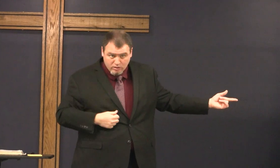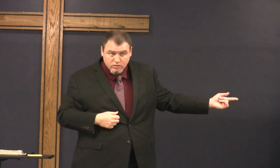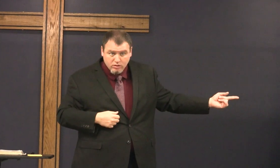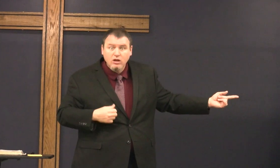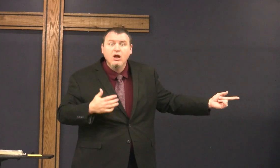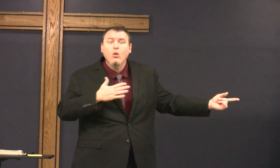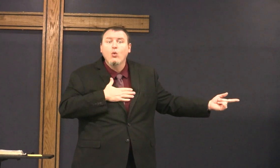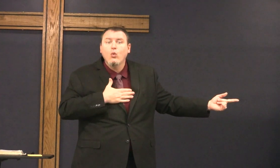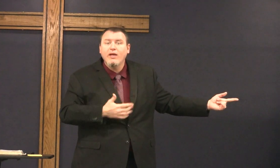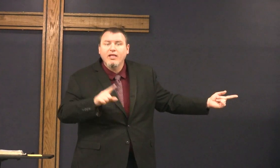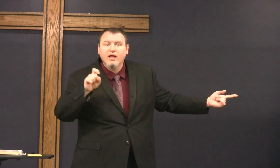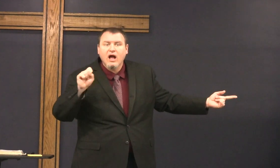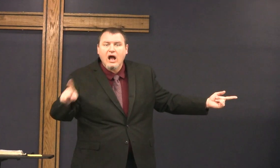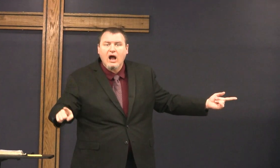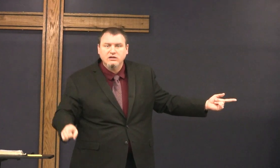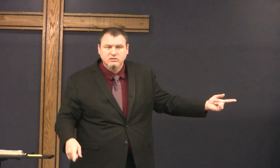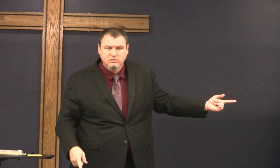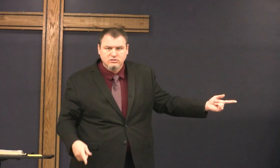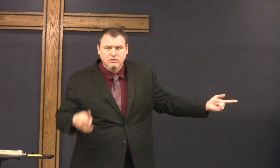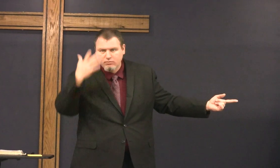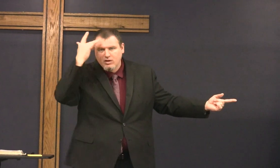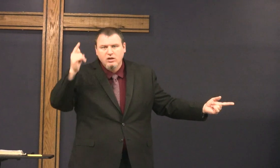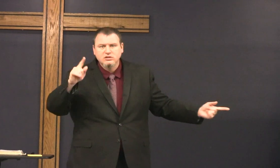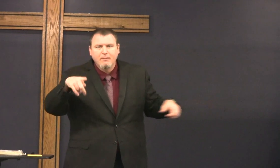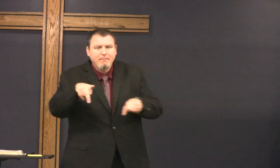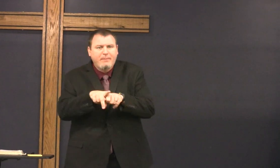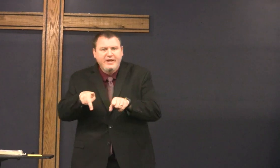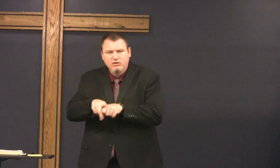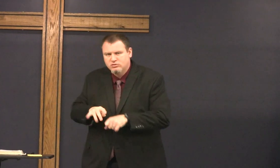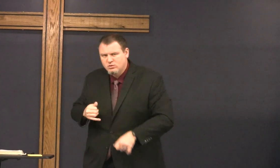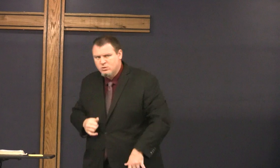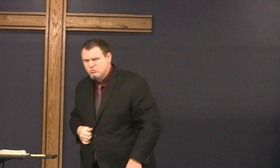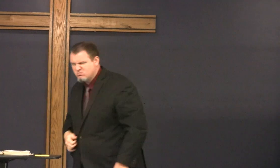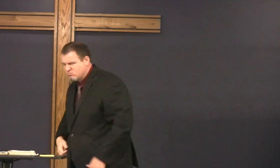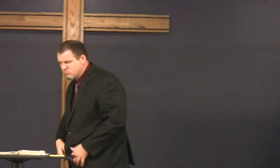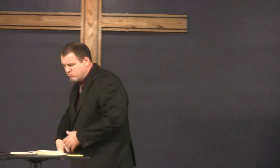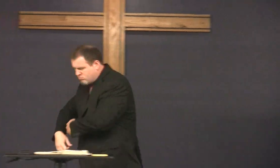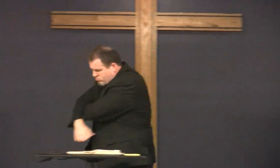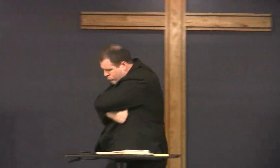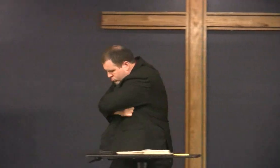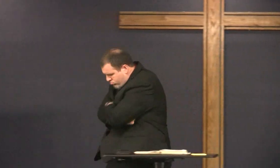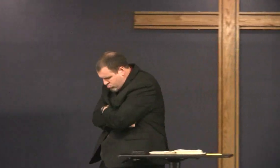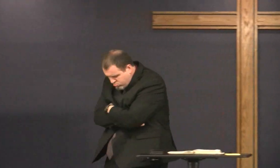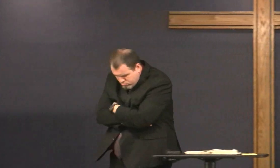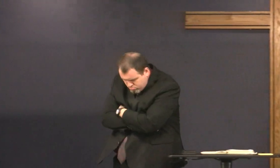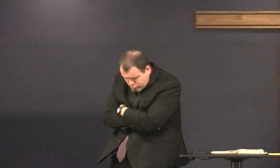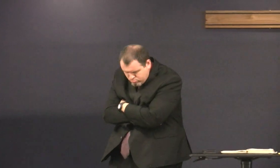and I'm happy he doesn't understand because he's willing to ask you know Peter is sitting over here